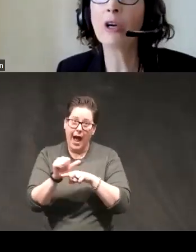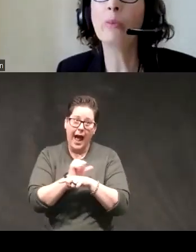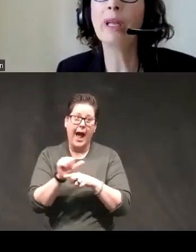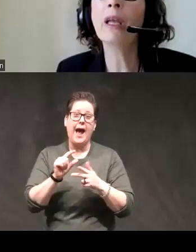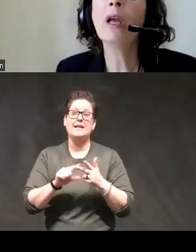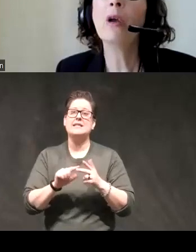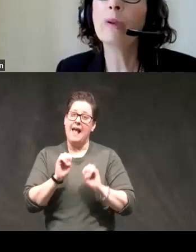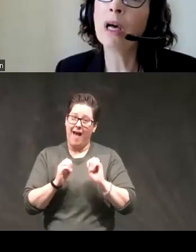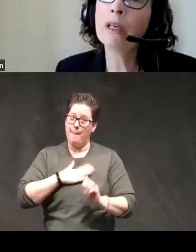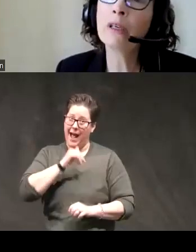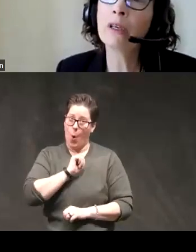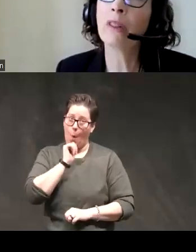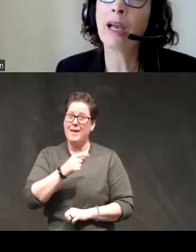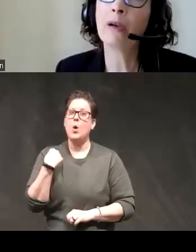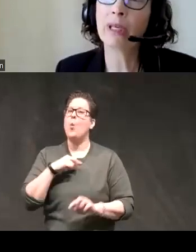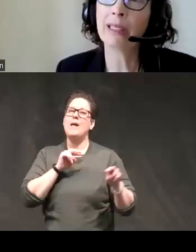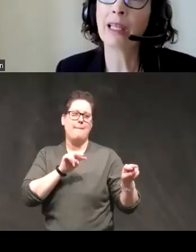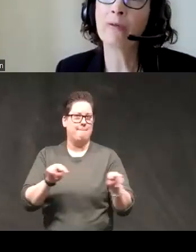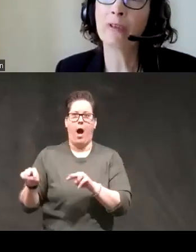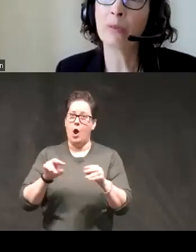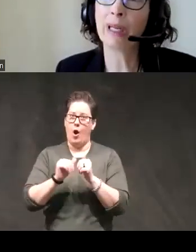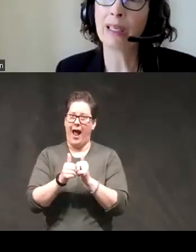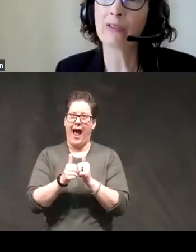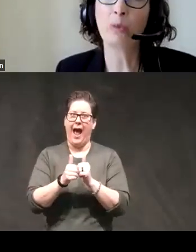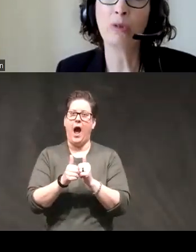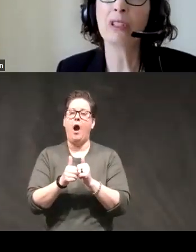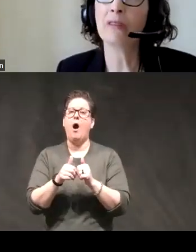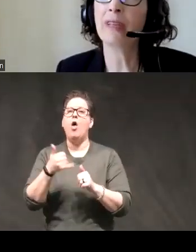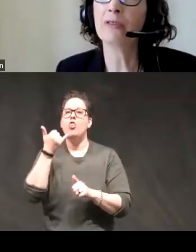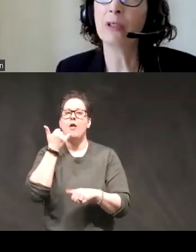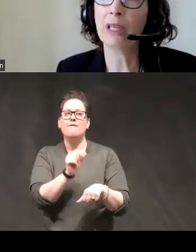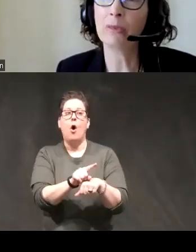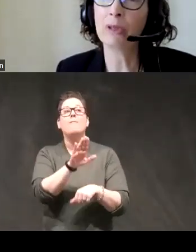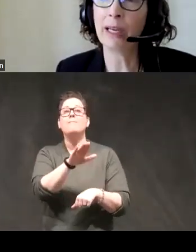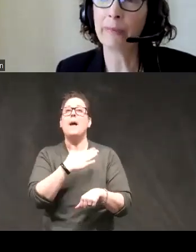coping we monitored all that by sending them phone pings for brief surveys four times a day